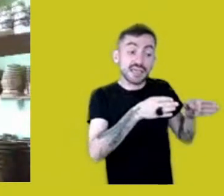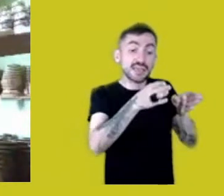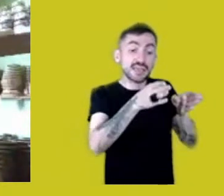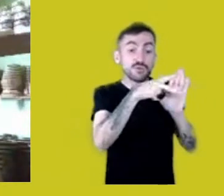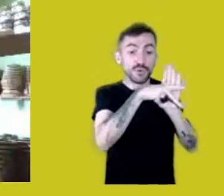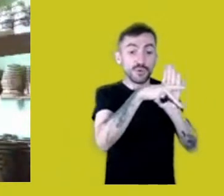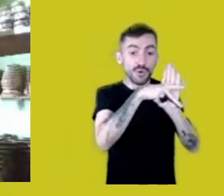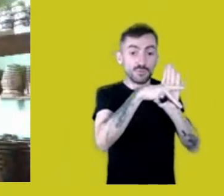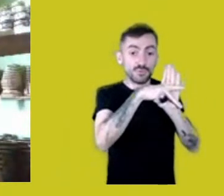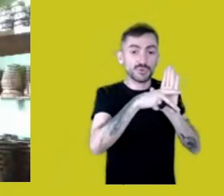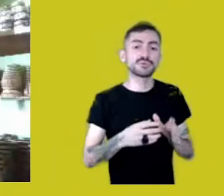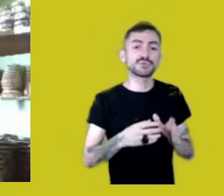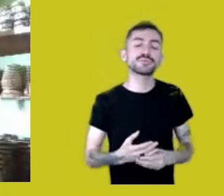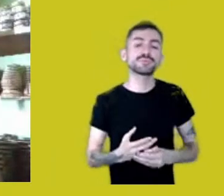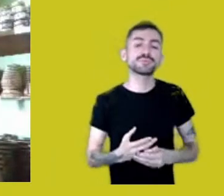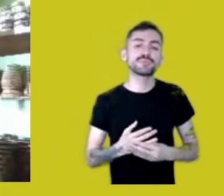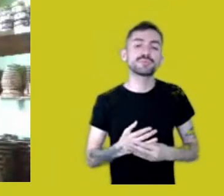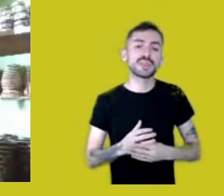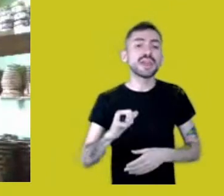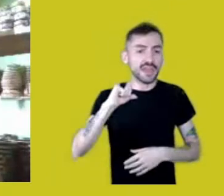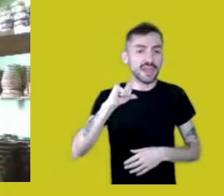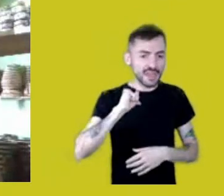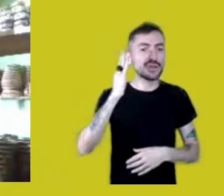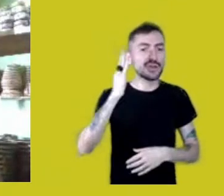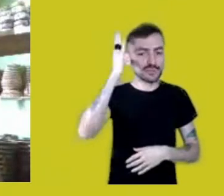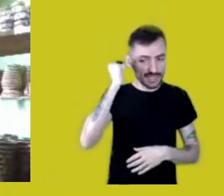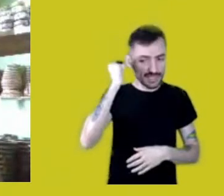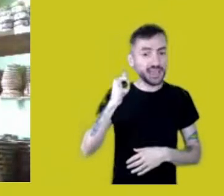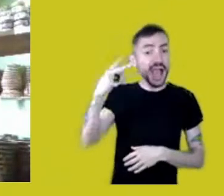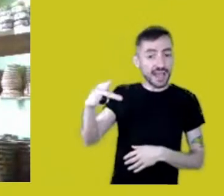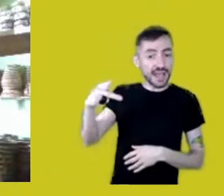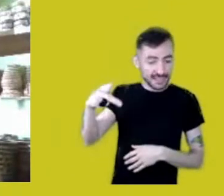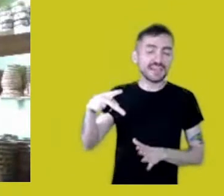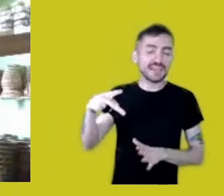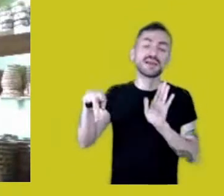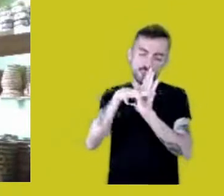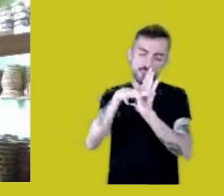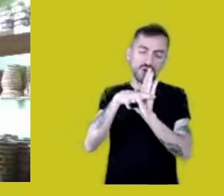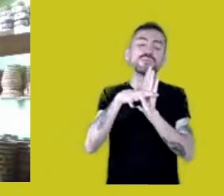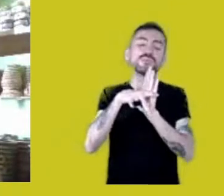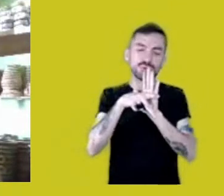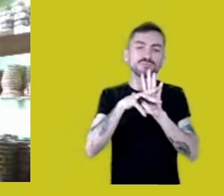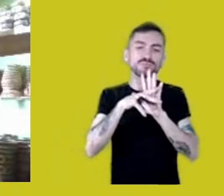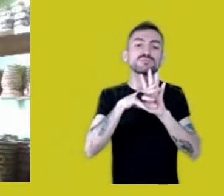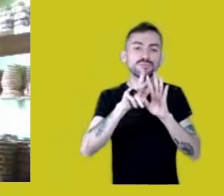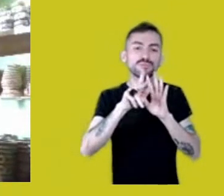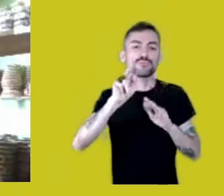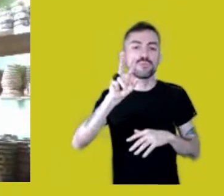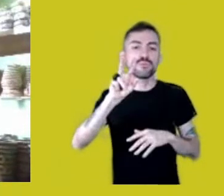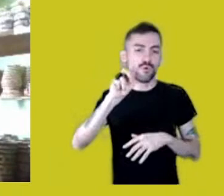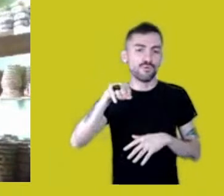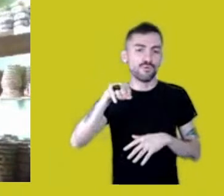But I knew that was Mura, because I know the river dwellers are Mura, too.